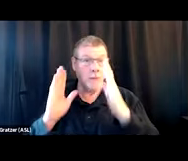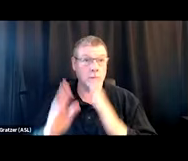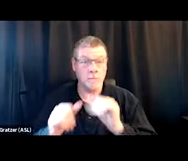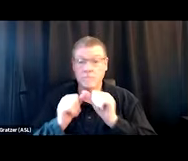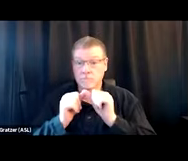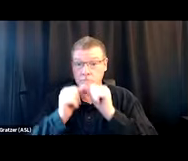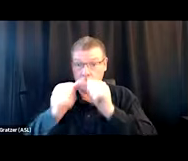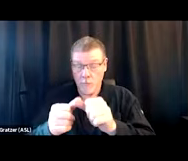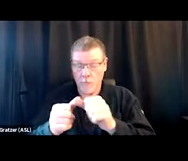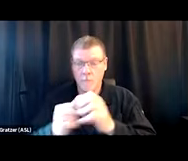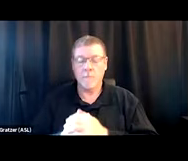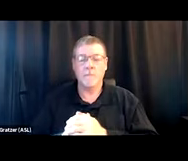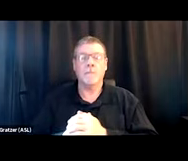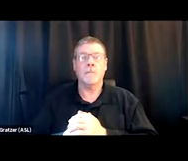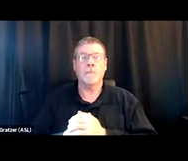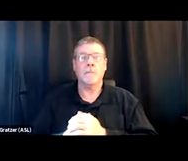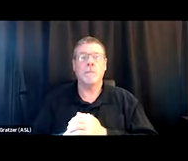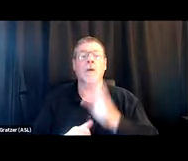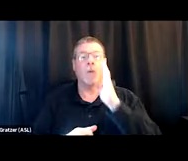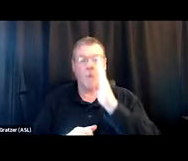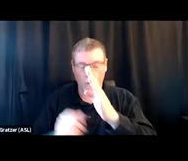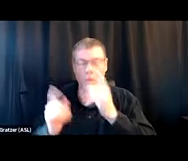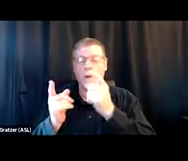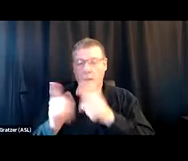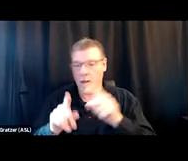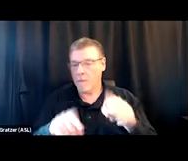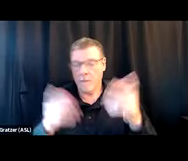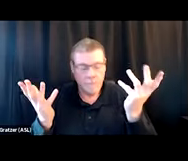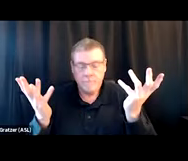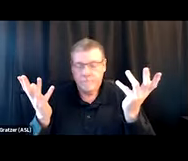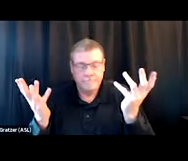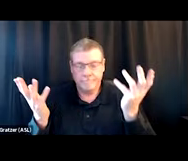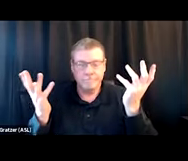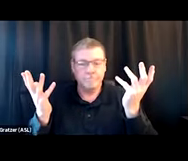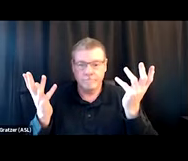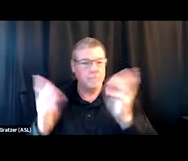so there's certainly, that will happen, because it's not, you know, a barrier to entry.